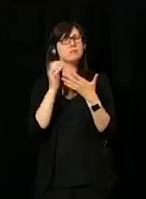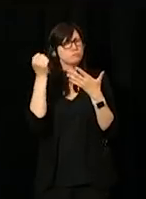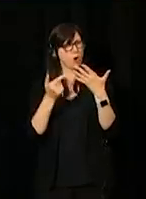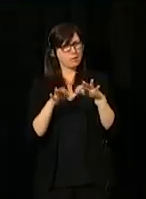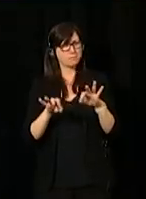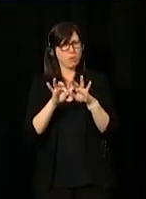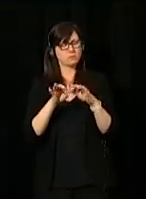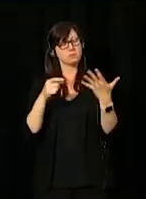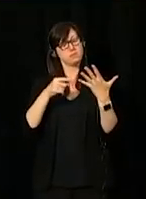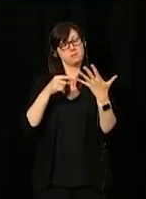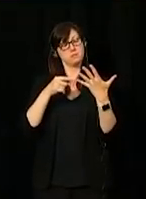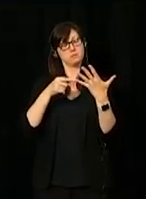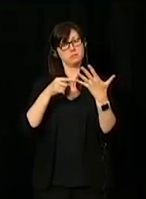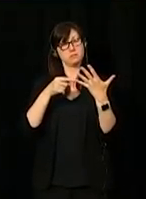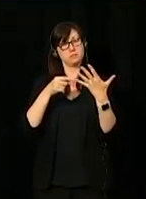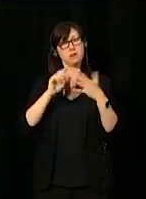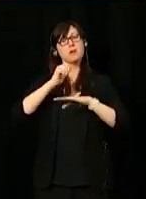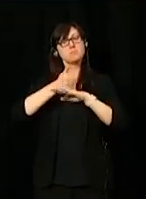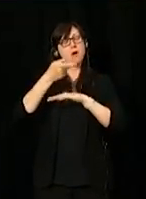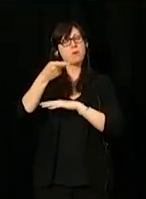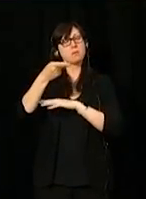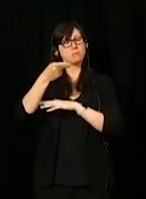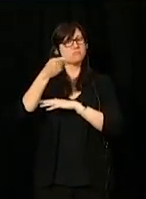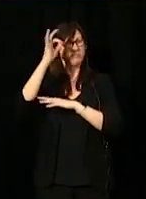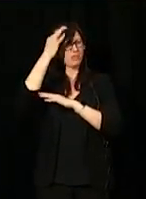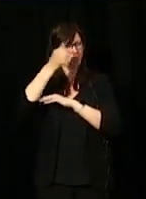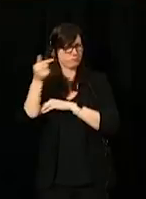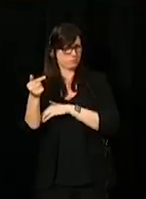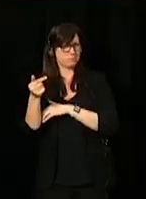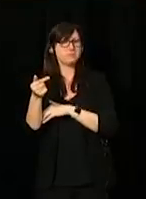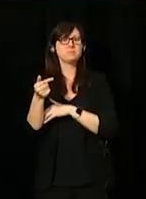The fifth object is to create a public servant